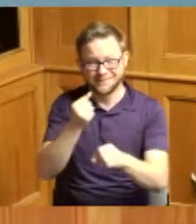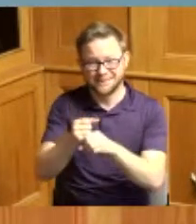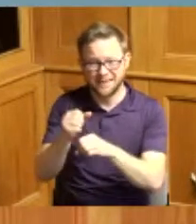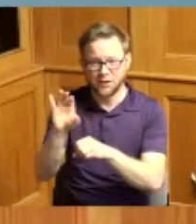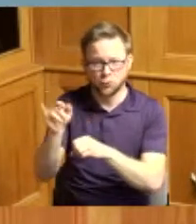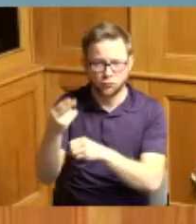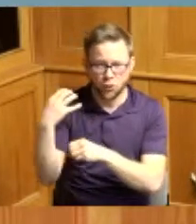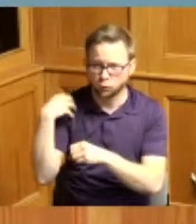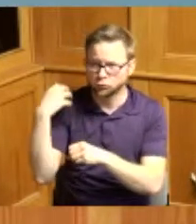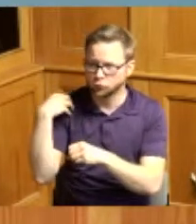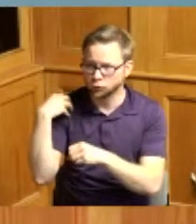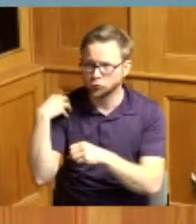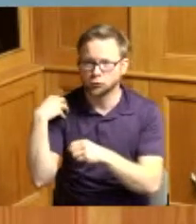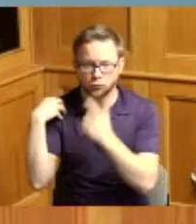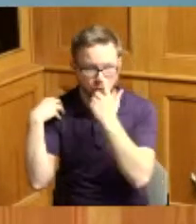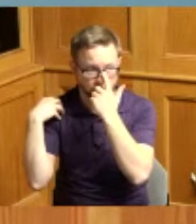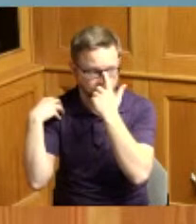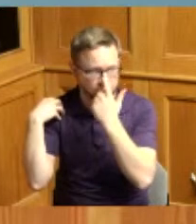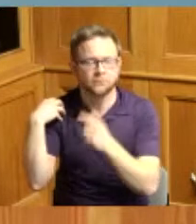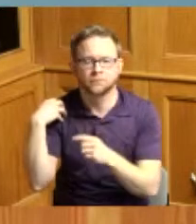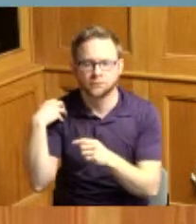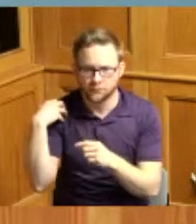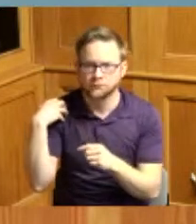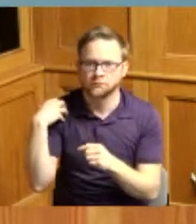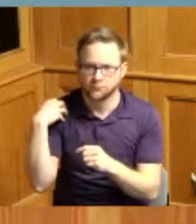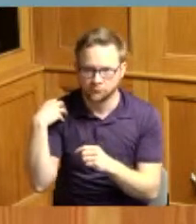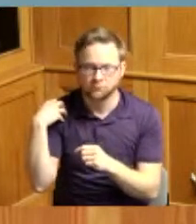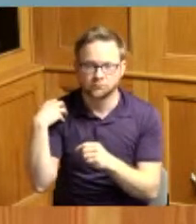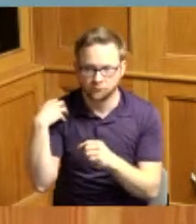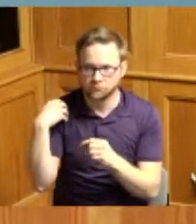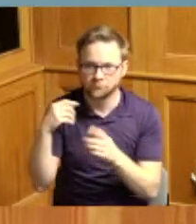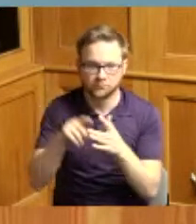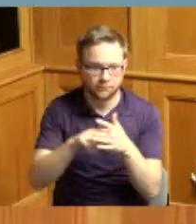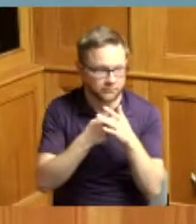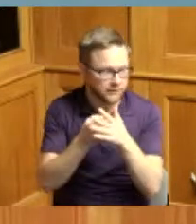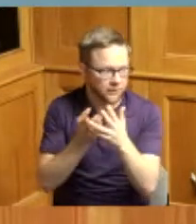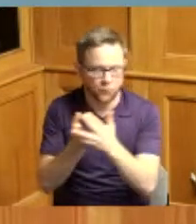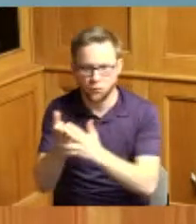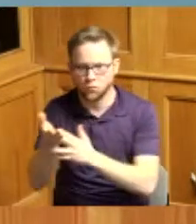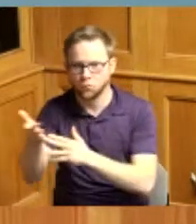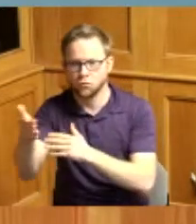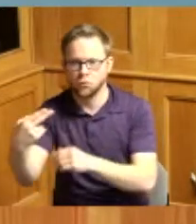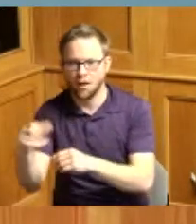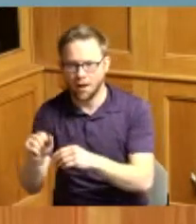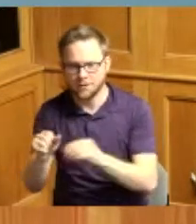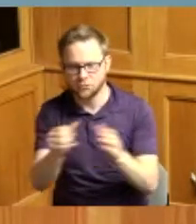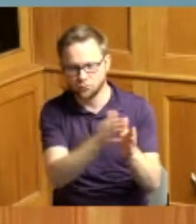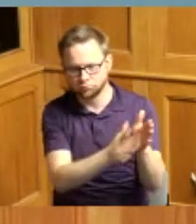instructing girls at beginner levels through high school believing that it takes a village to raise